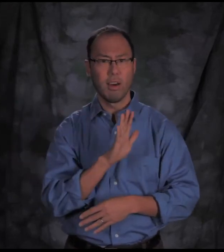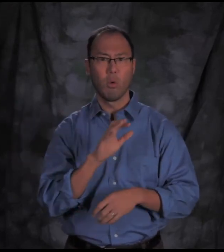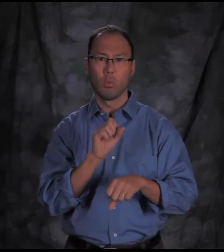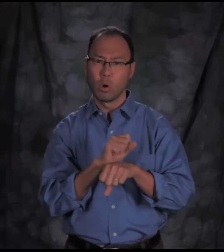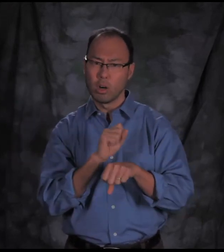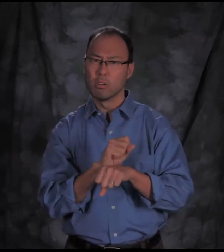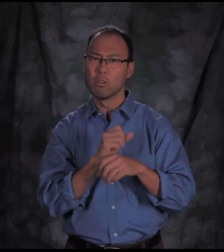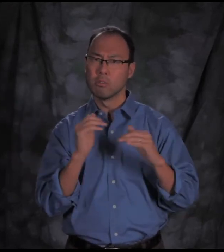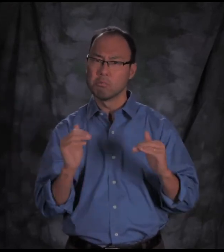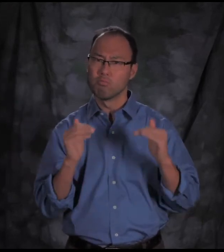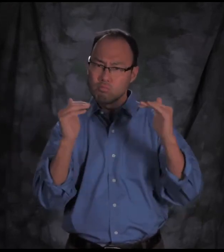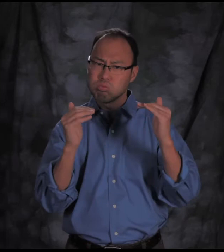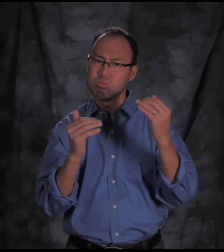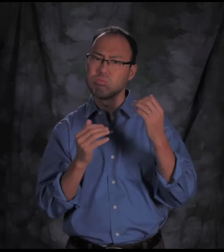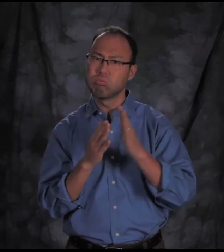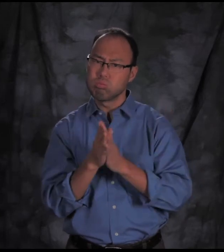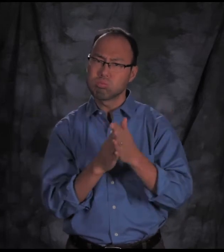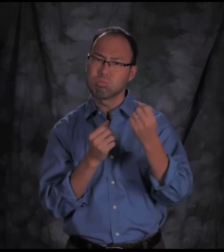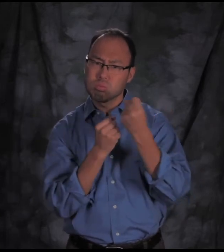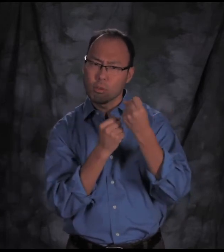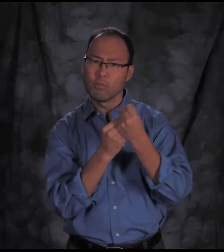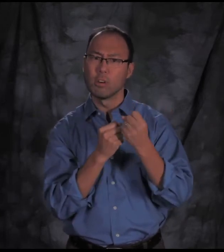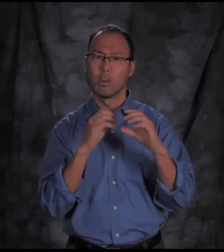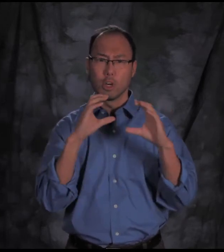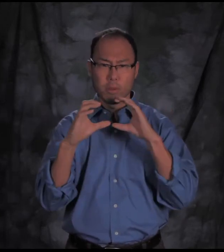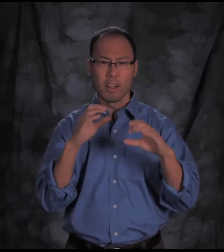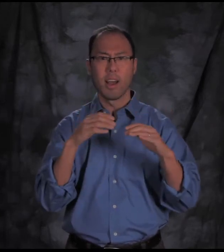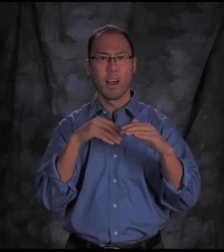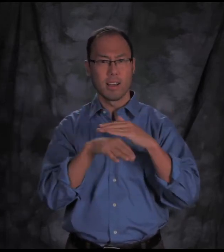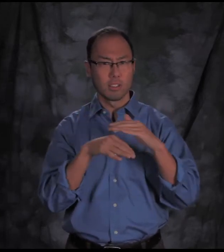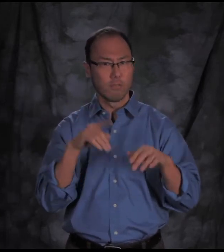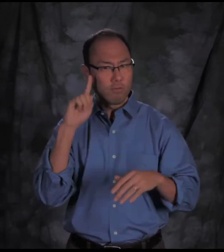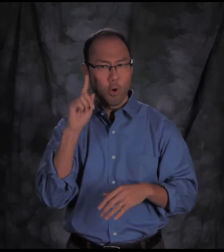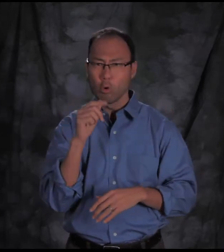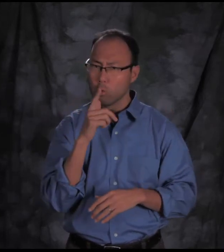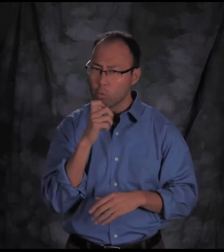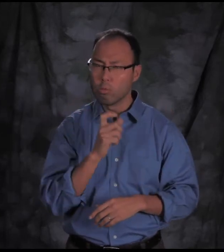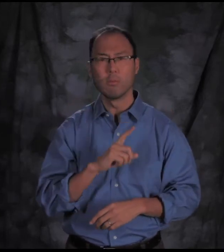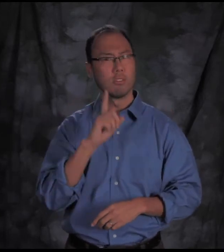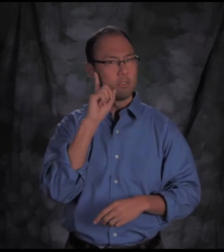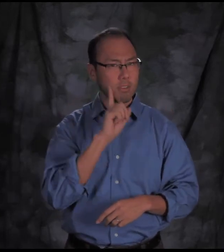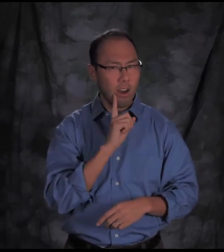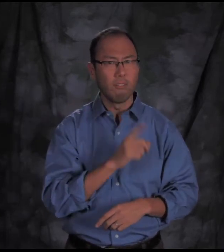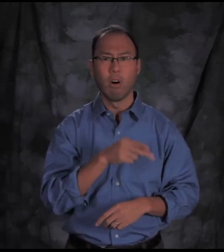whose work advances communication access for Deaf, Hard of Hearing, and DeafBlind people